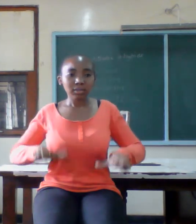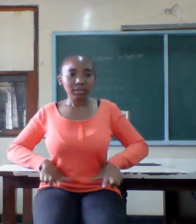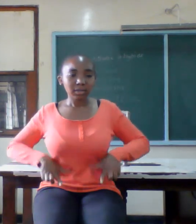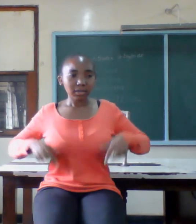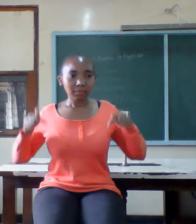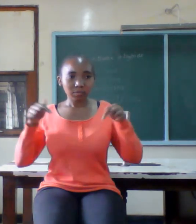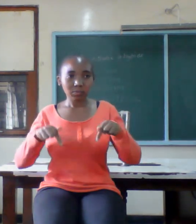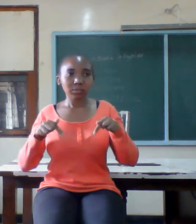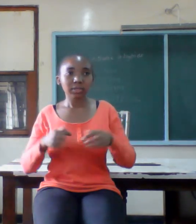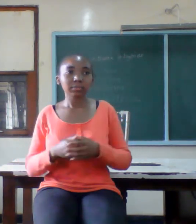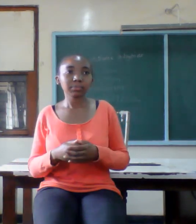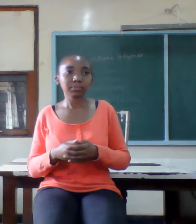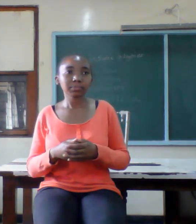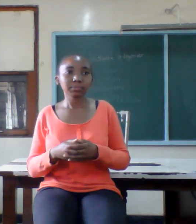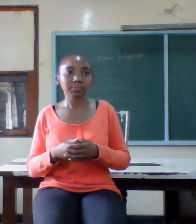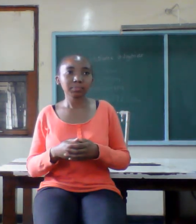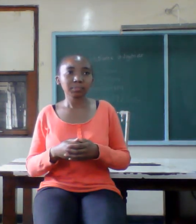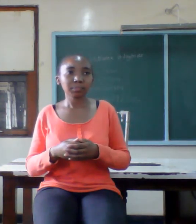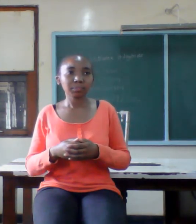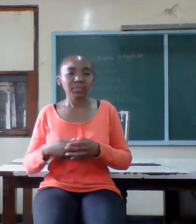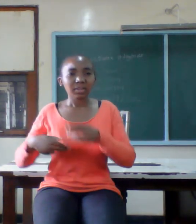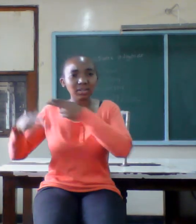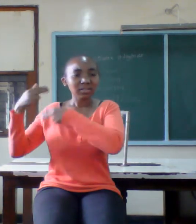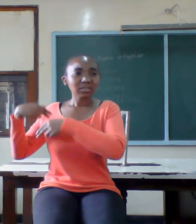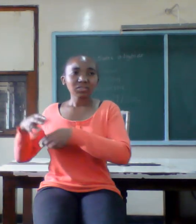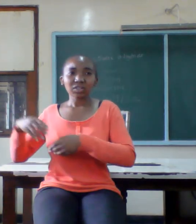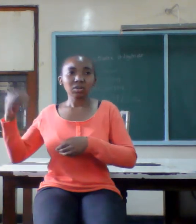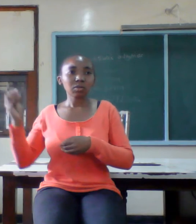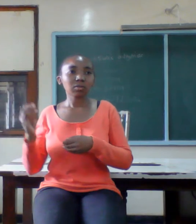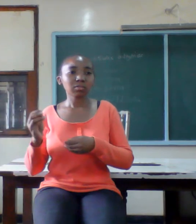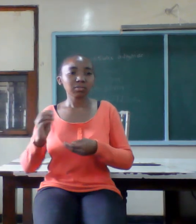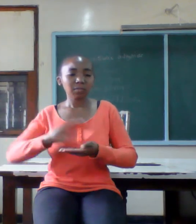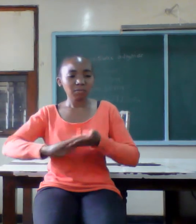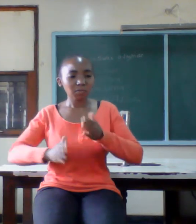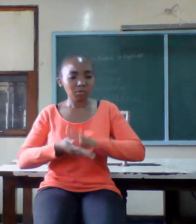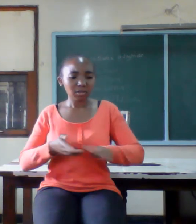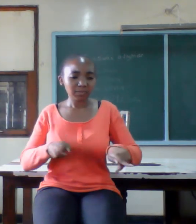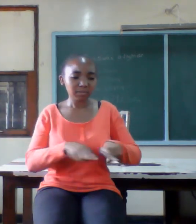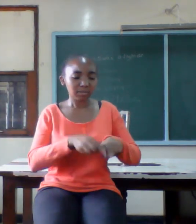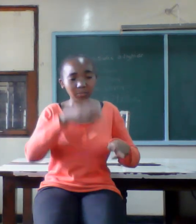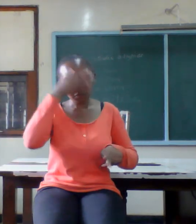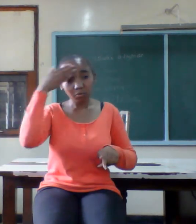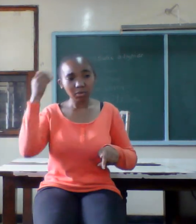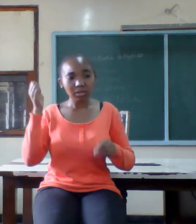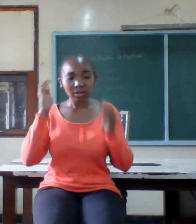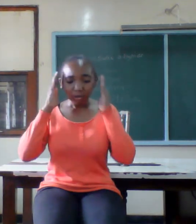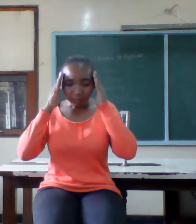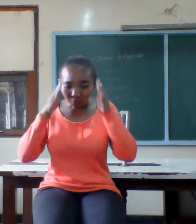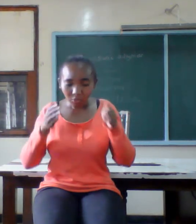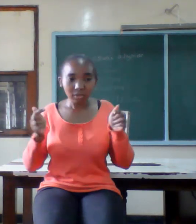all things have passed away forgive and forget focus on the present and the future